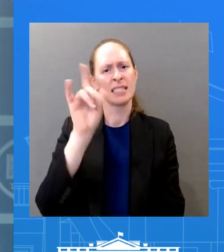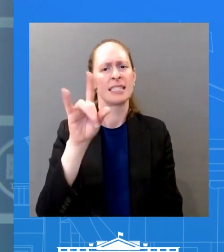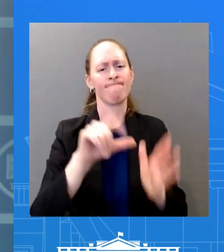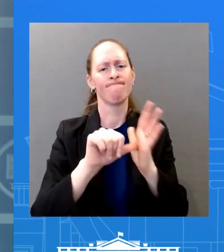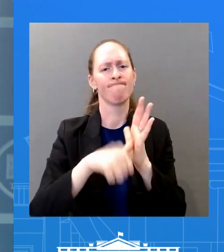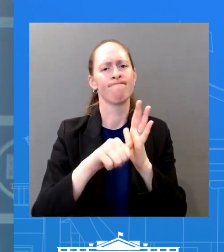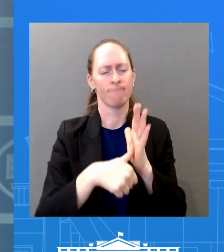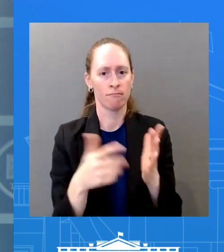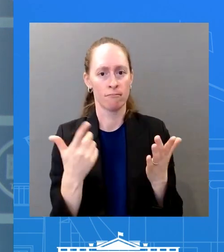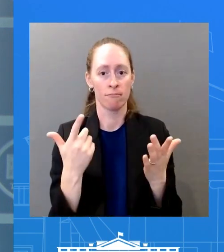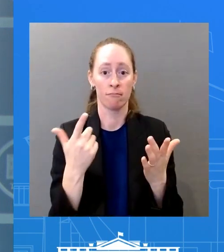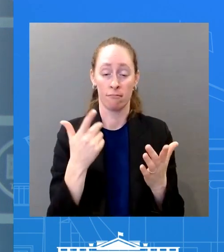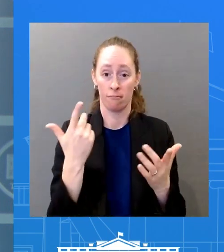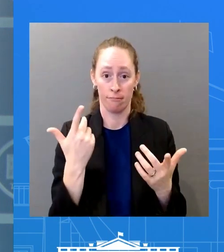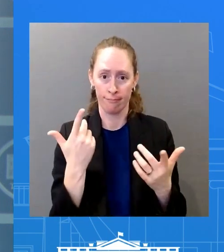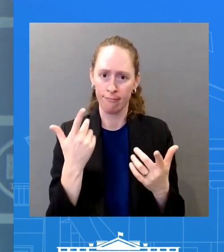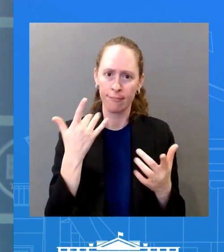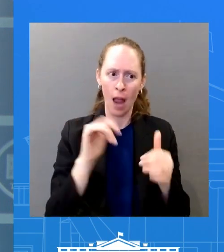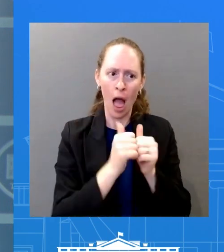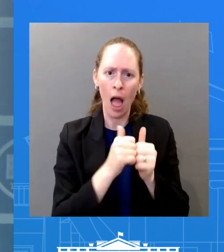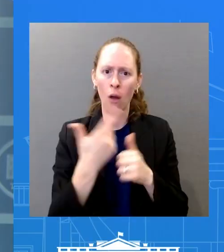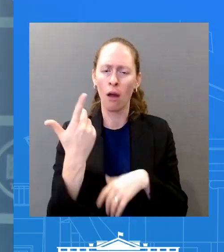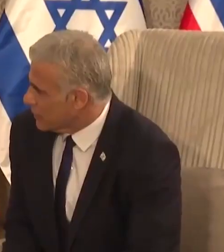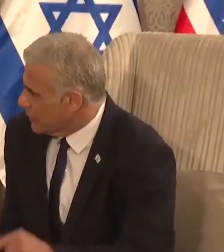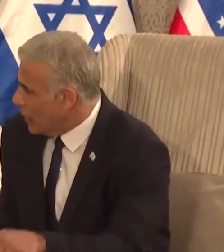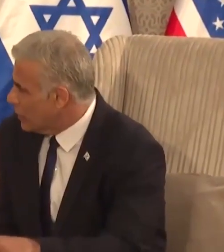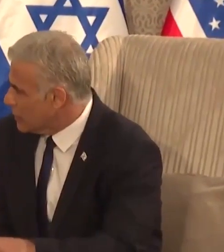between Israel and Lebanon in the coming weeks.”